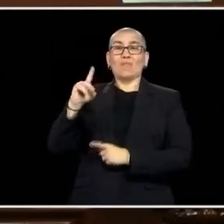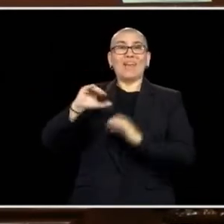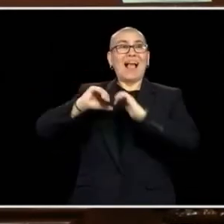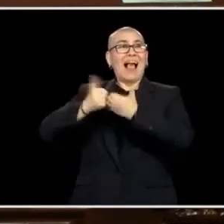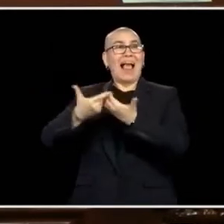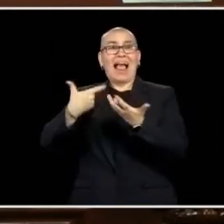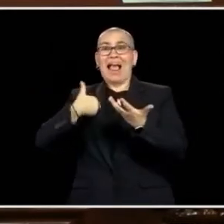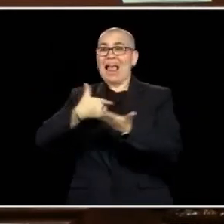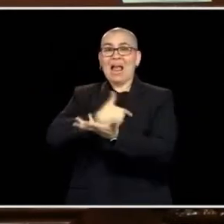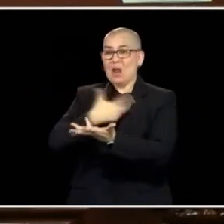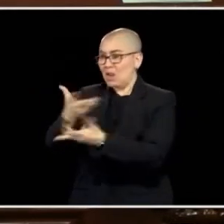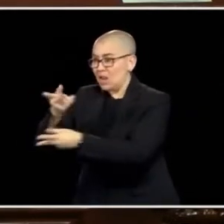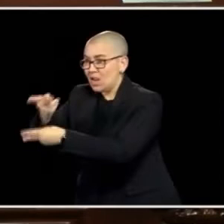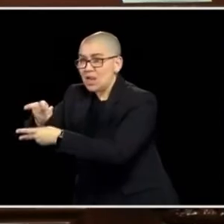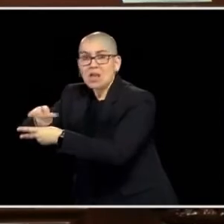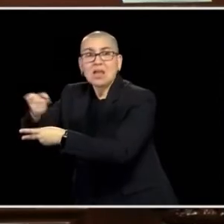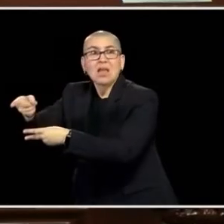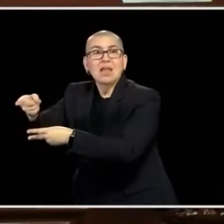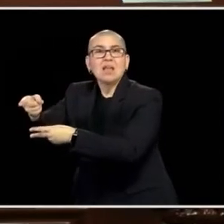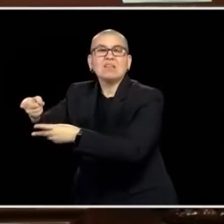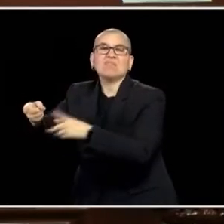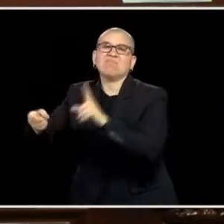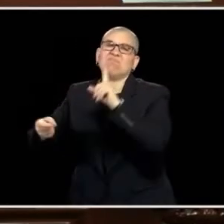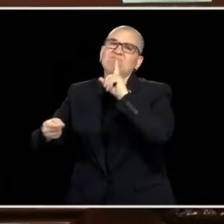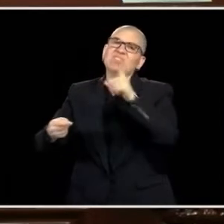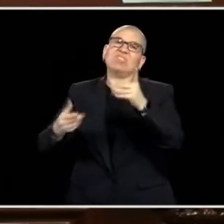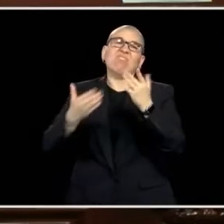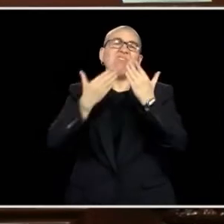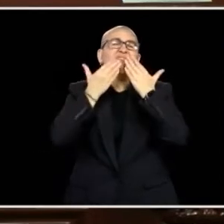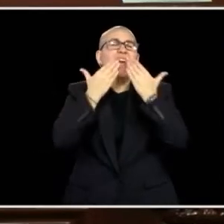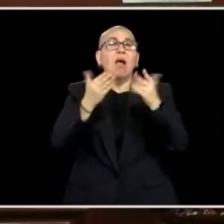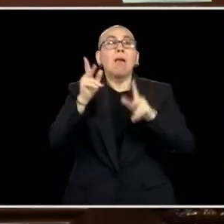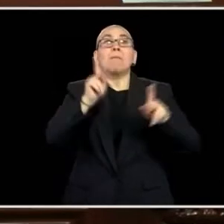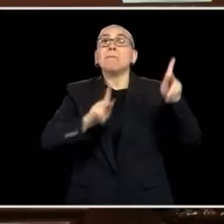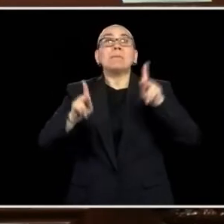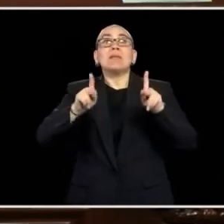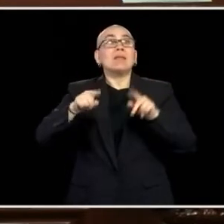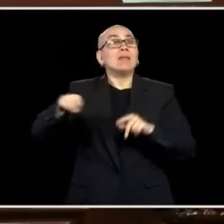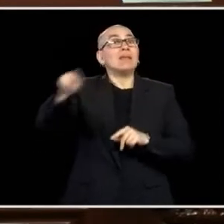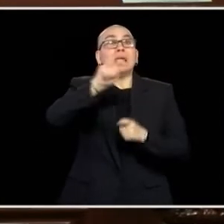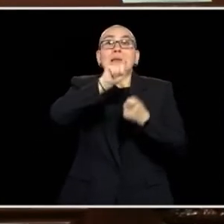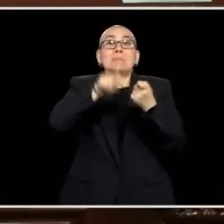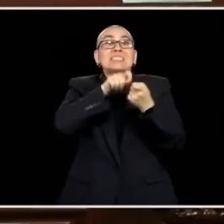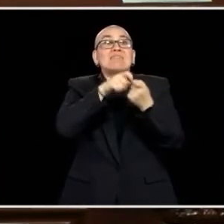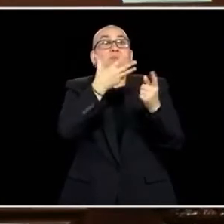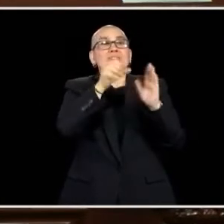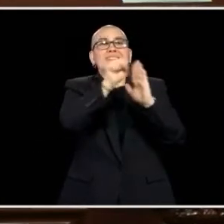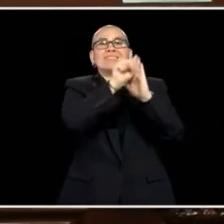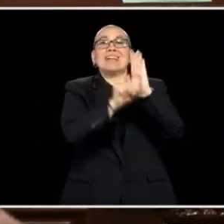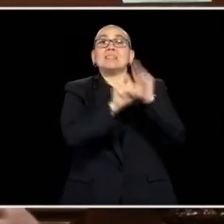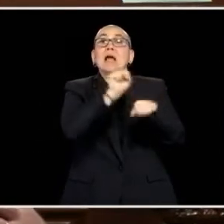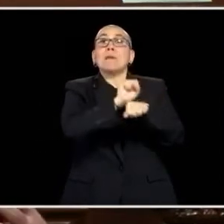MAKE SURE WE'RE AHEAD OF IT BEFORE IT HAPPENS. SO I WANT TO GIVE A HEARTFELT THANK YOU TO ALL OF THOSE FOLKS, ESPECIALLY THOSE STATE